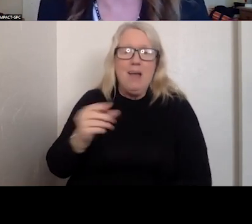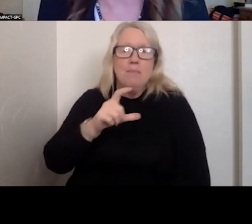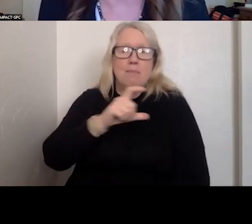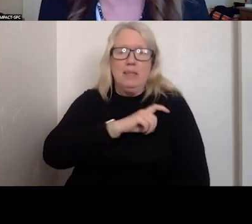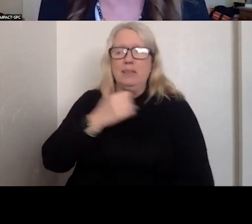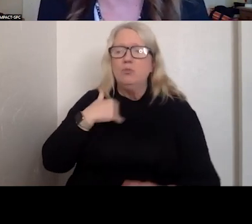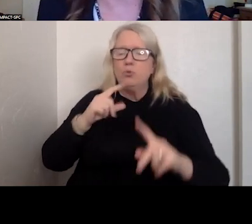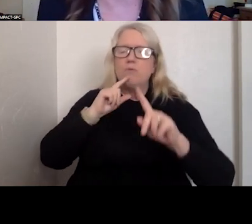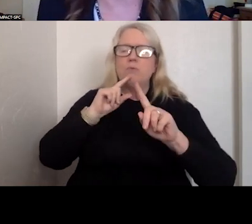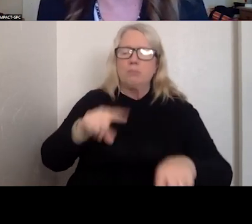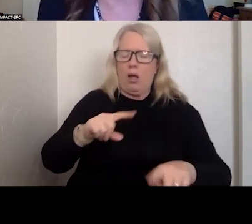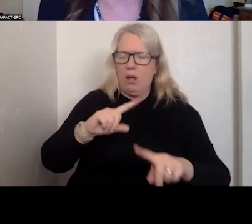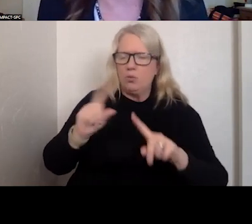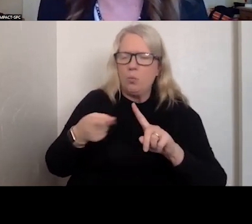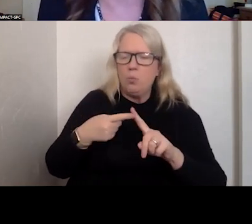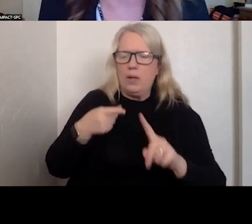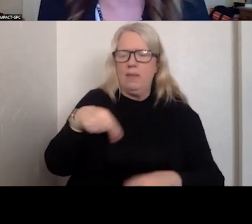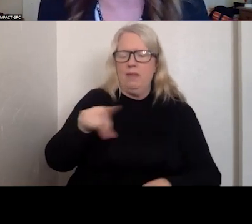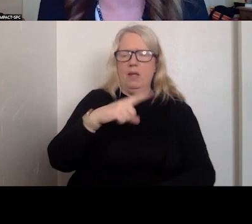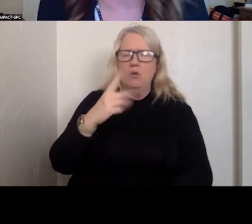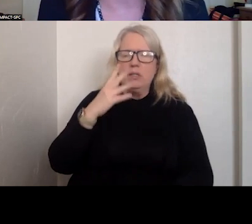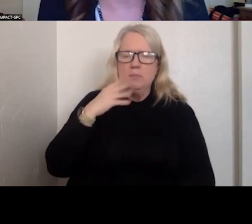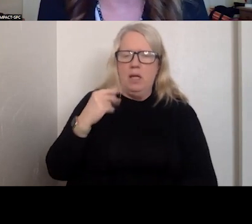INDIVIDUALS ARE EXPERIENCING A BEHAVIOR AL CRISIS.